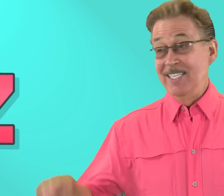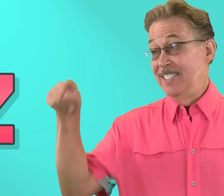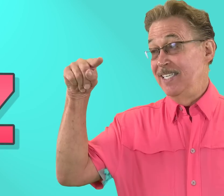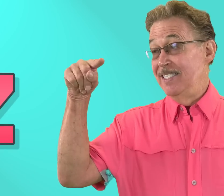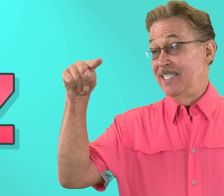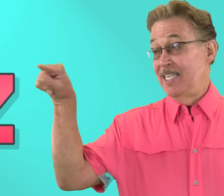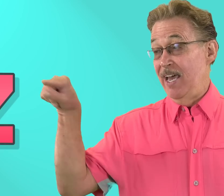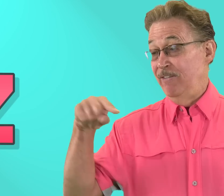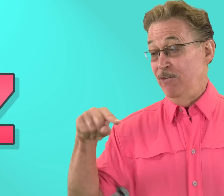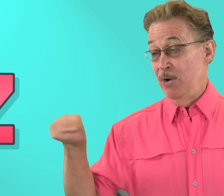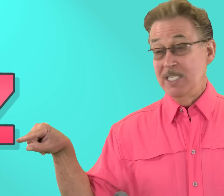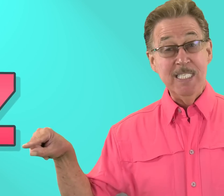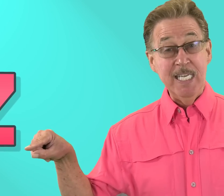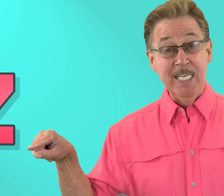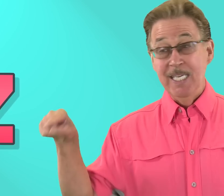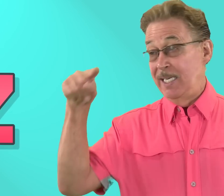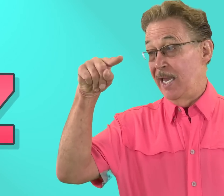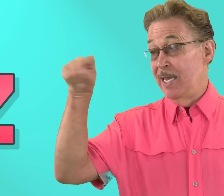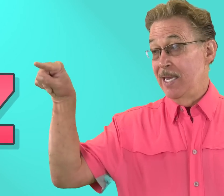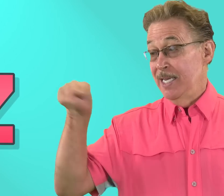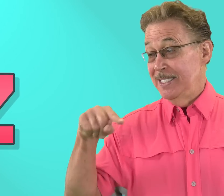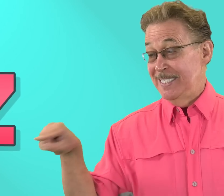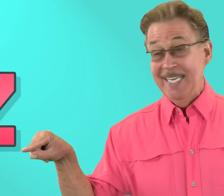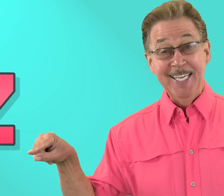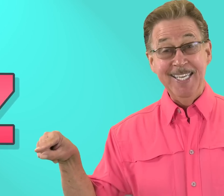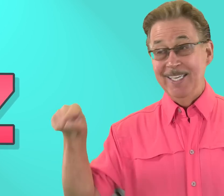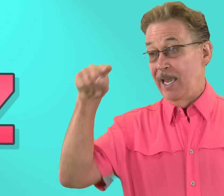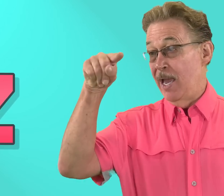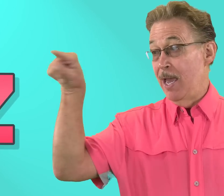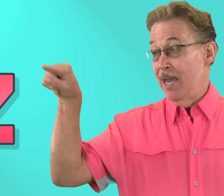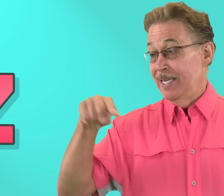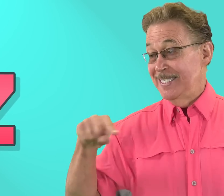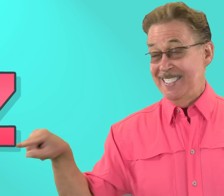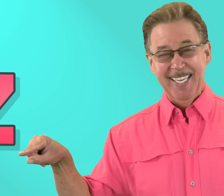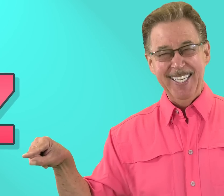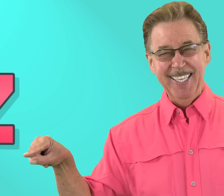This is the sign for Z z, Z z, Z z